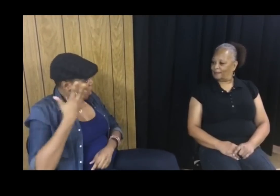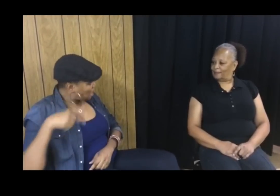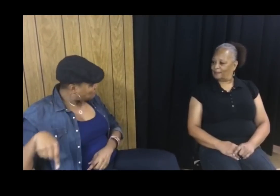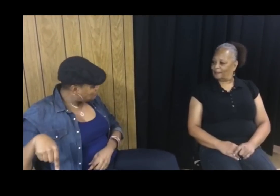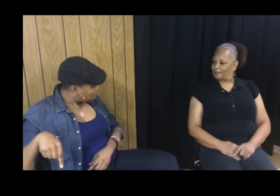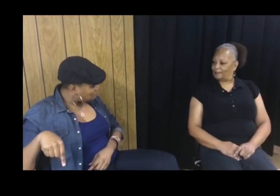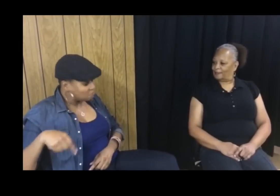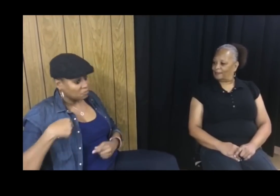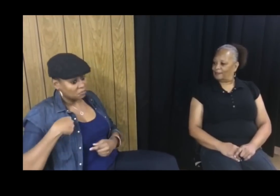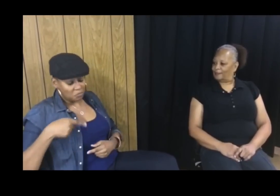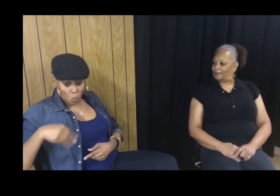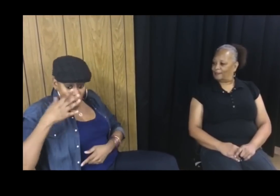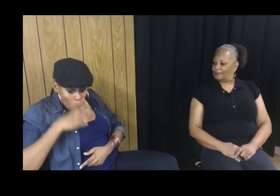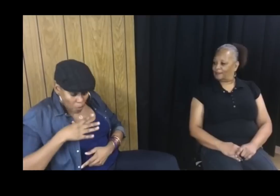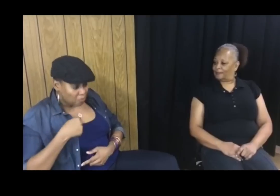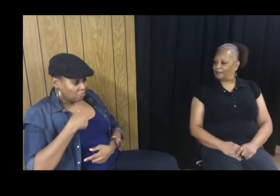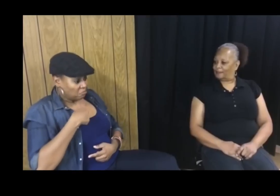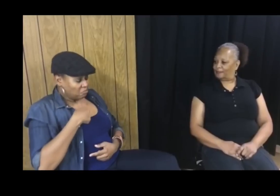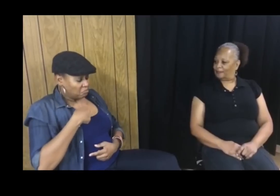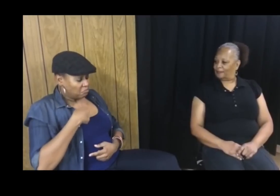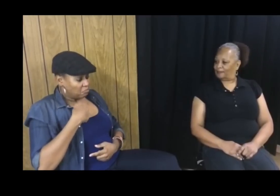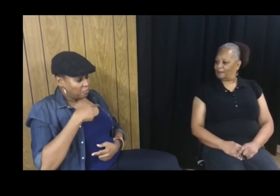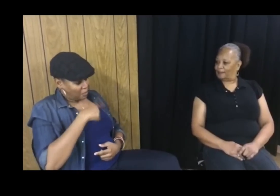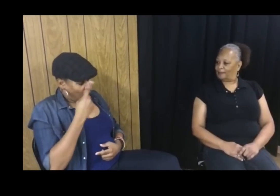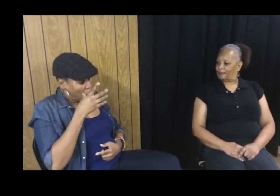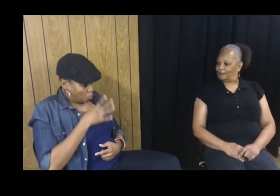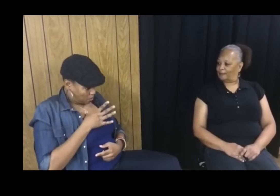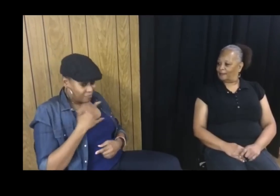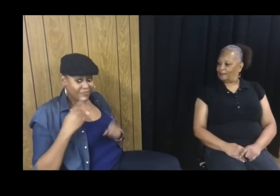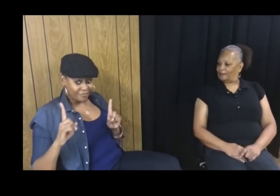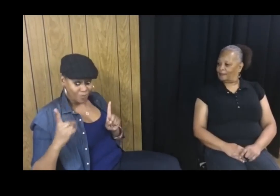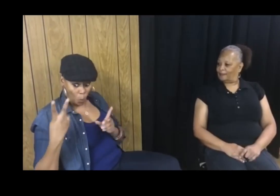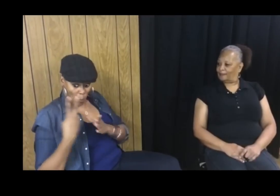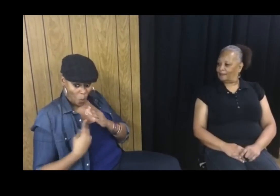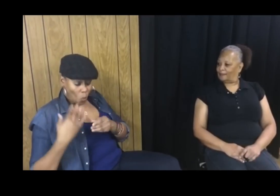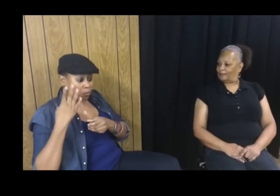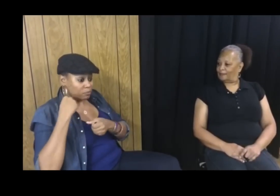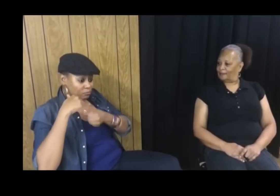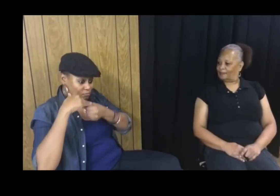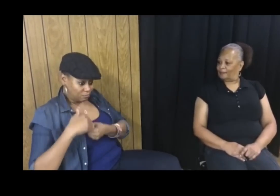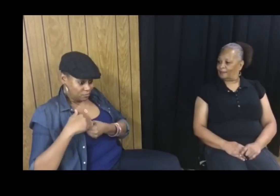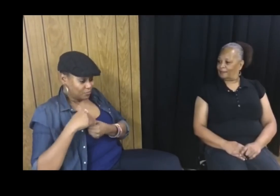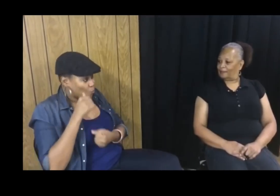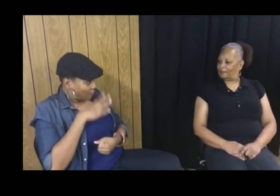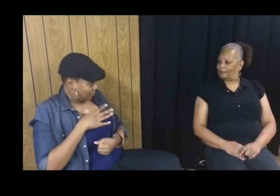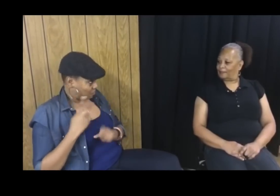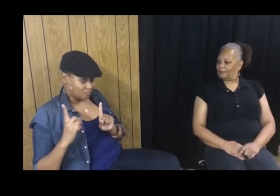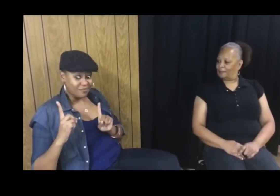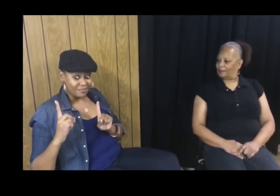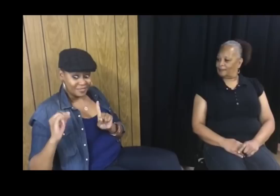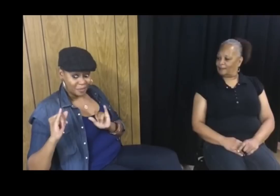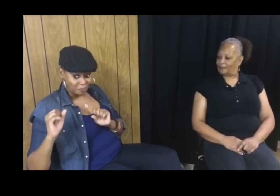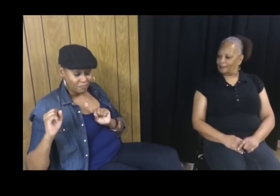This friend is a white woman, and I’m a Black woman, so we both experience oppression related to our being women, it’s the same.